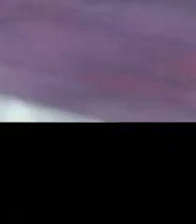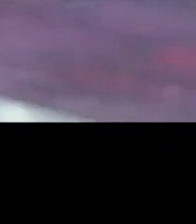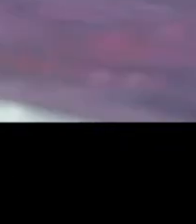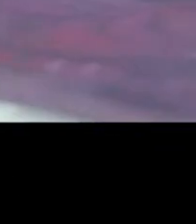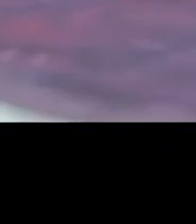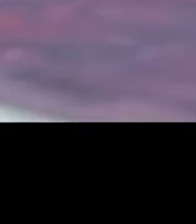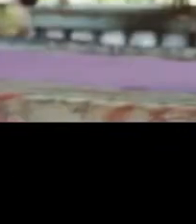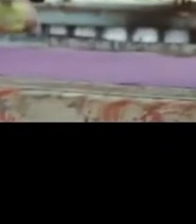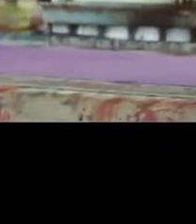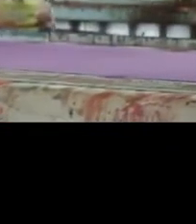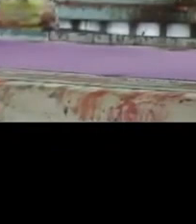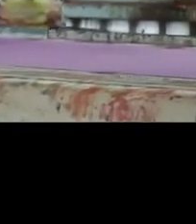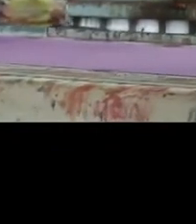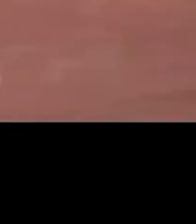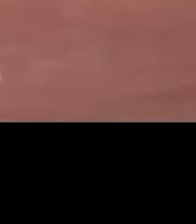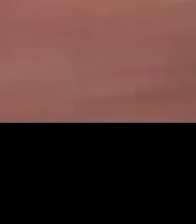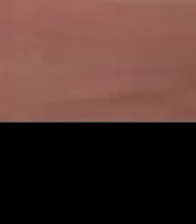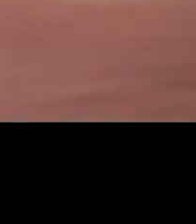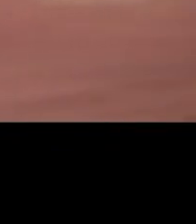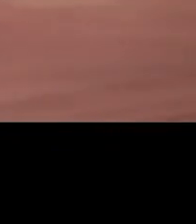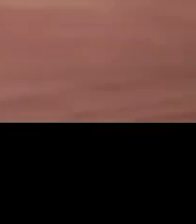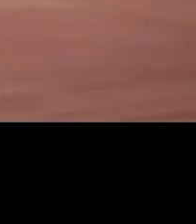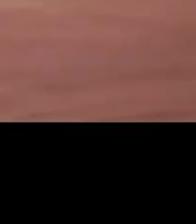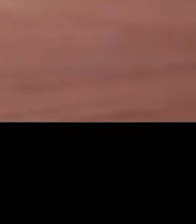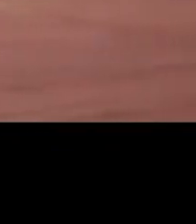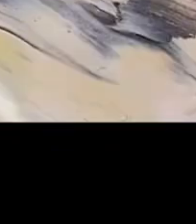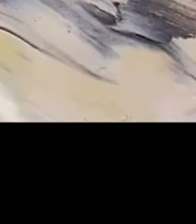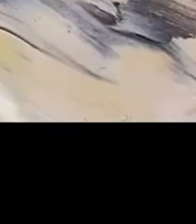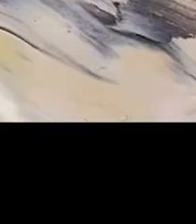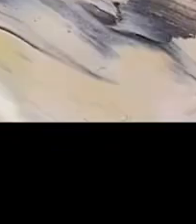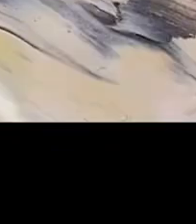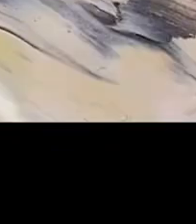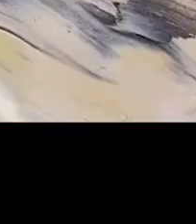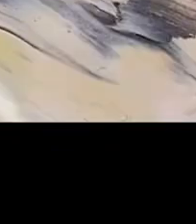bolder champion and investor in Australian arts and creativity.